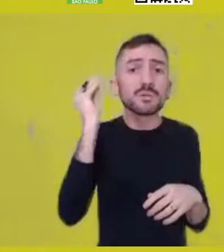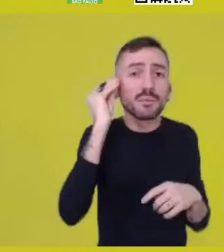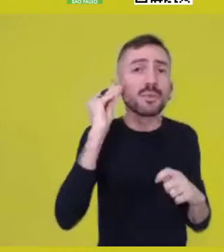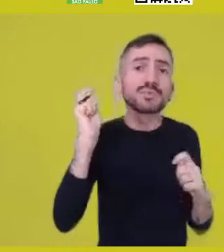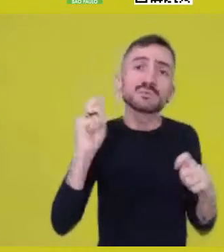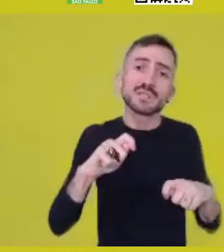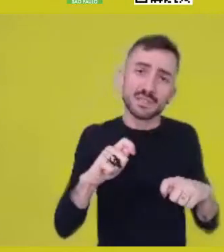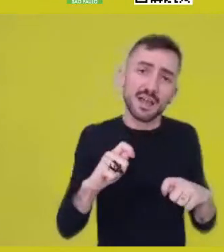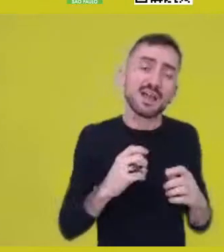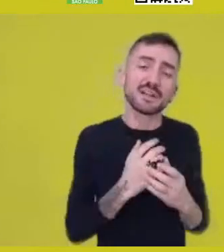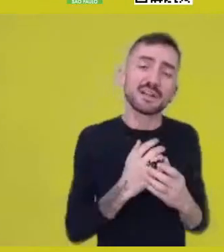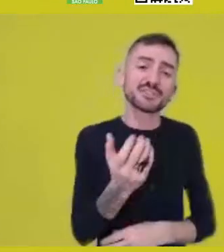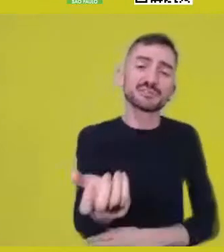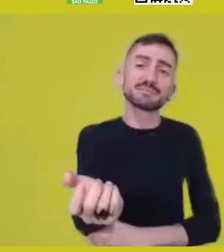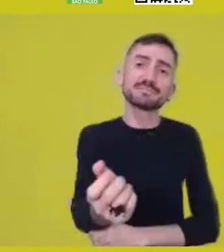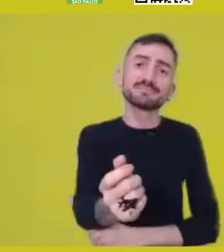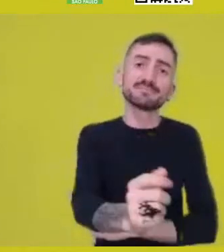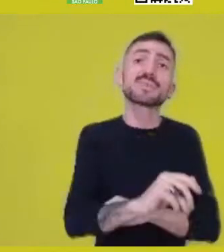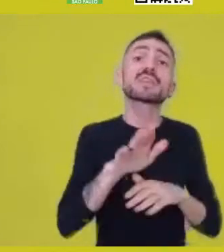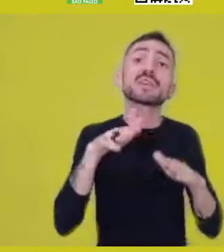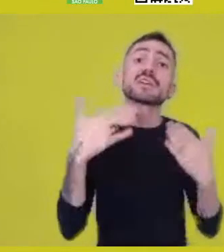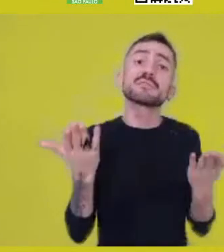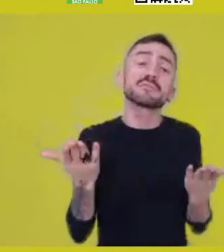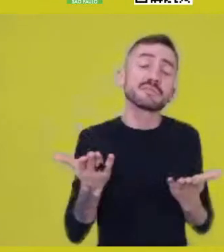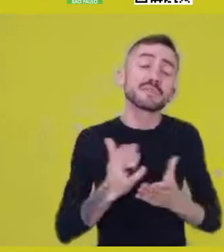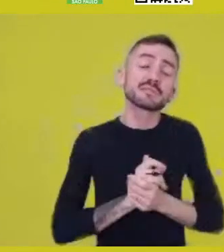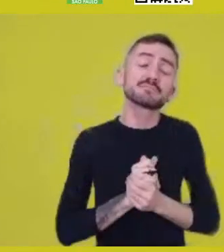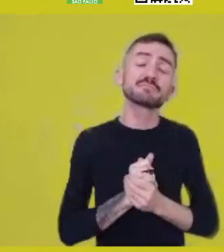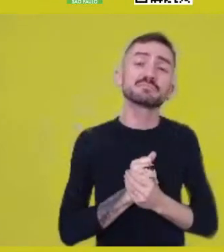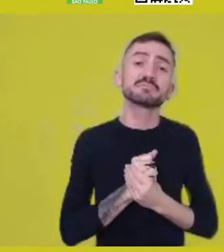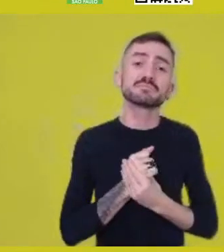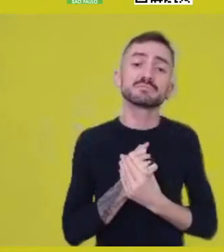which are not about our knowledge.